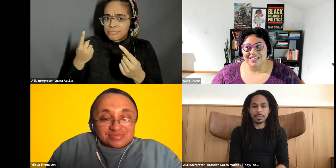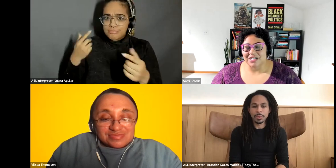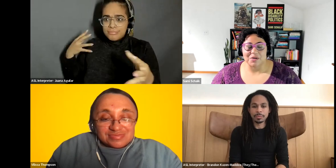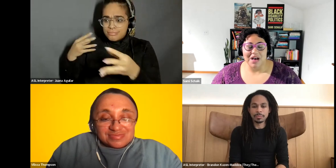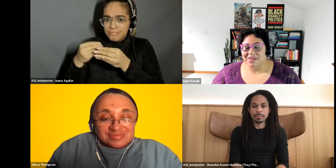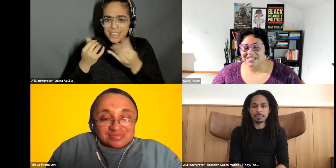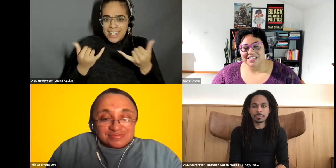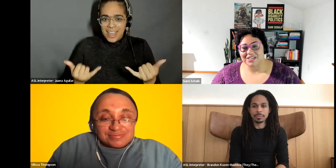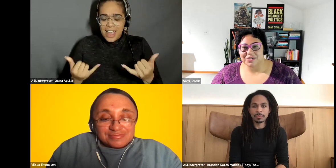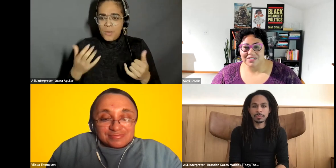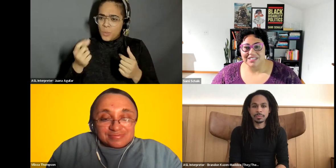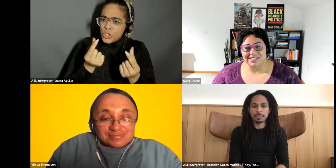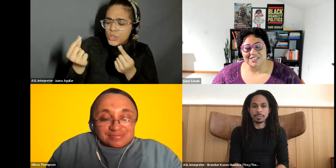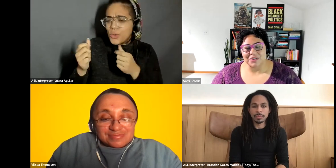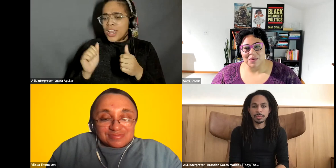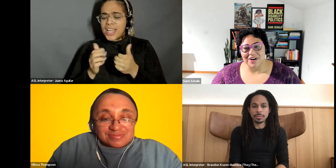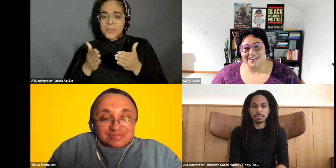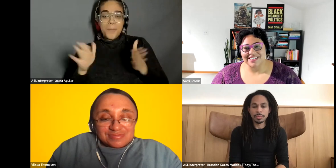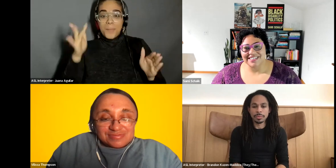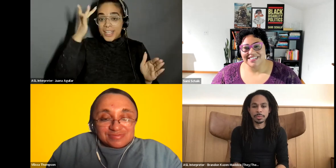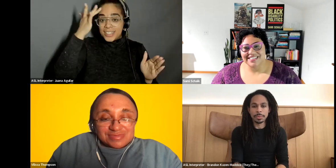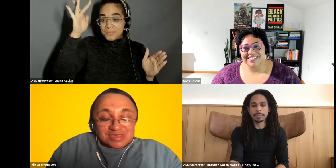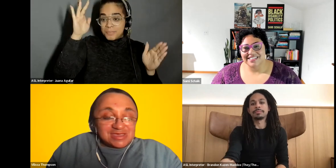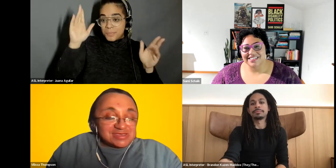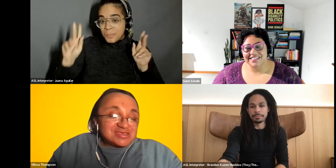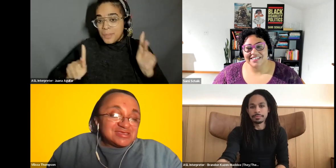Sami Schalk: you know, public intellectuals and doing the work. Vilissa Thompson: Yes.